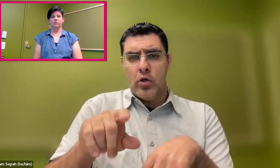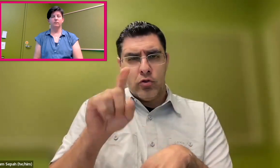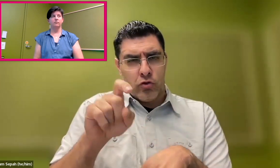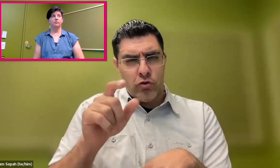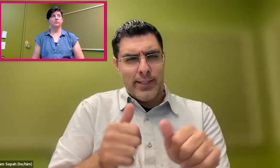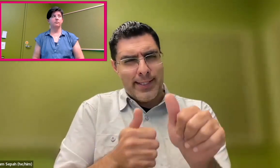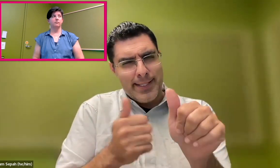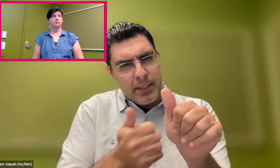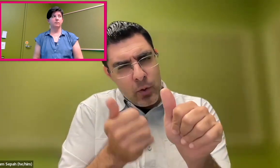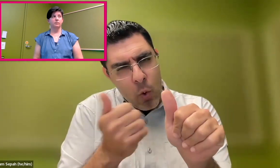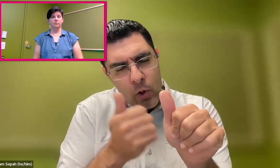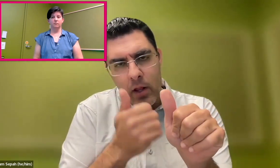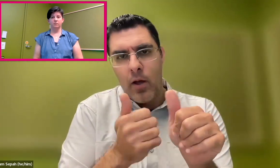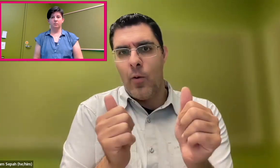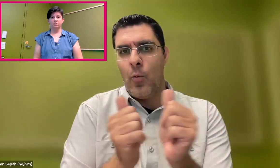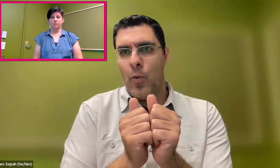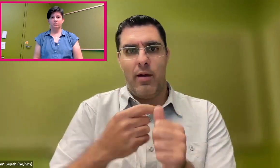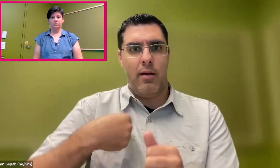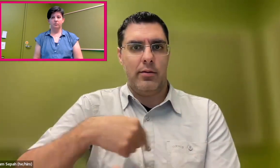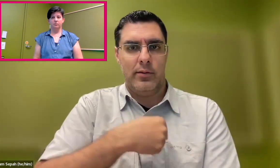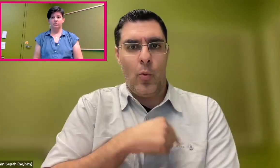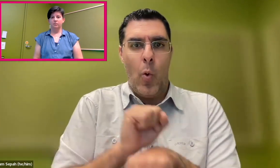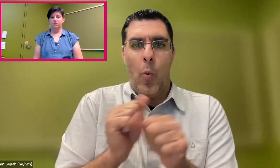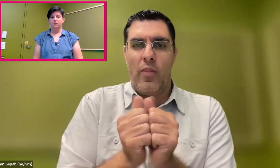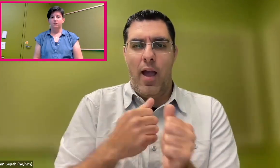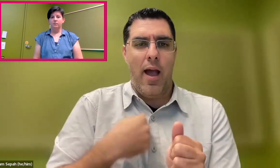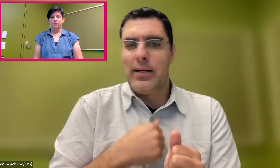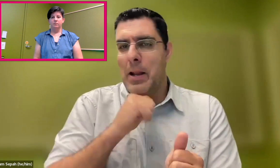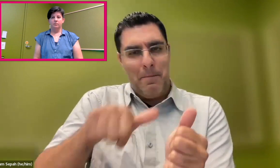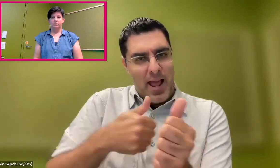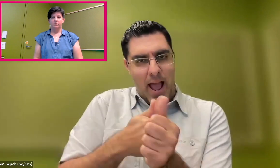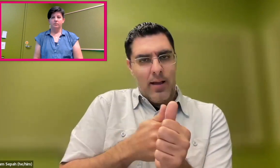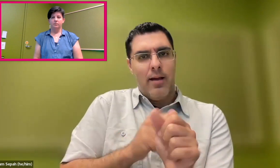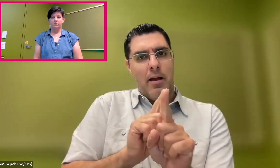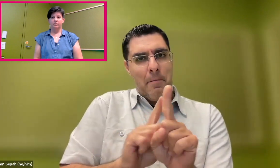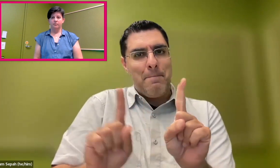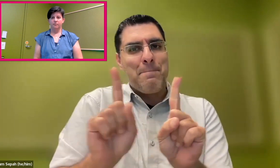all these different players should pursue their goals,